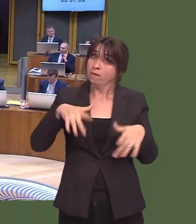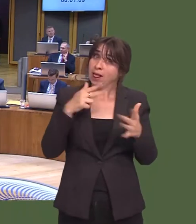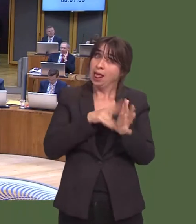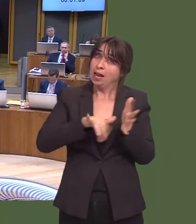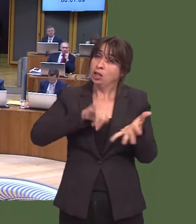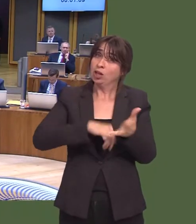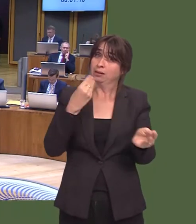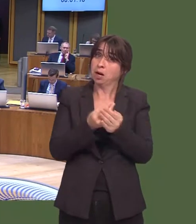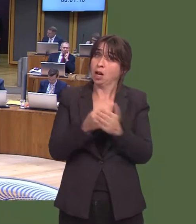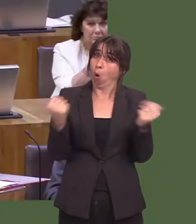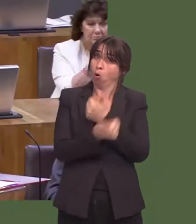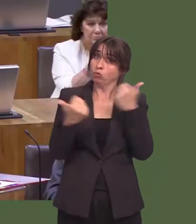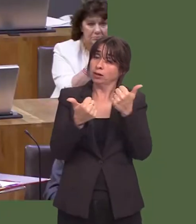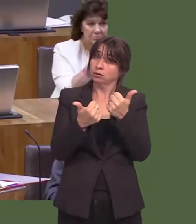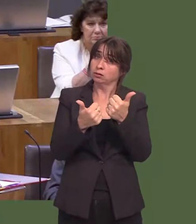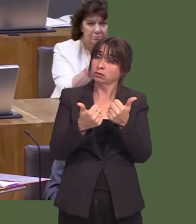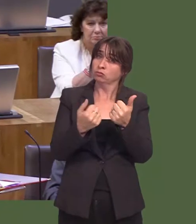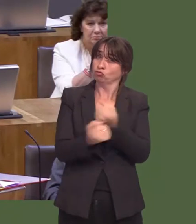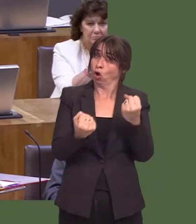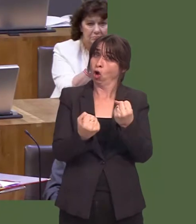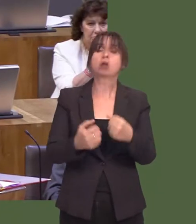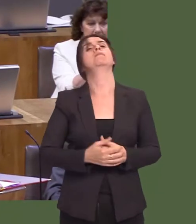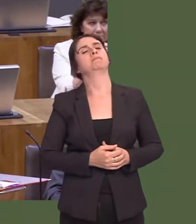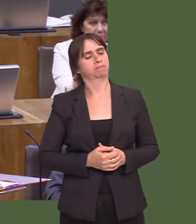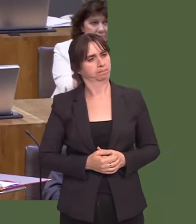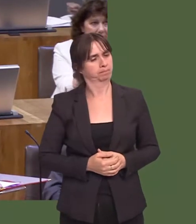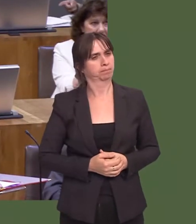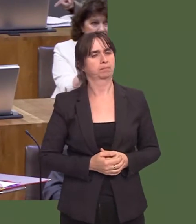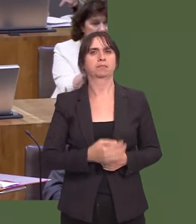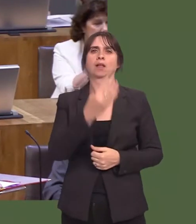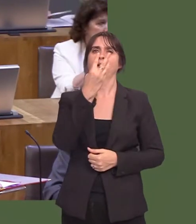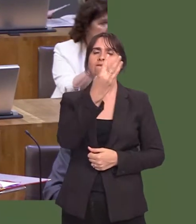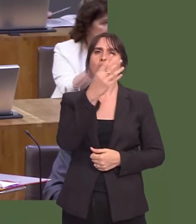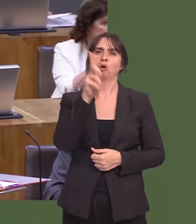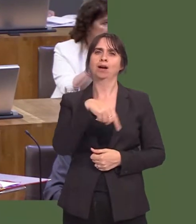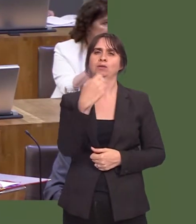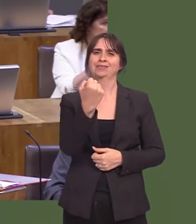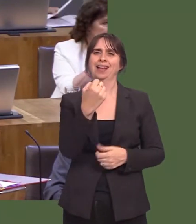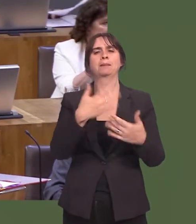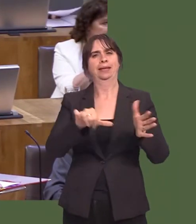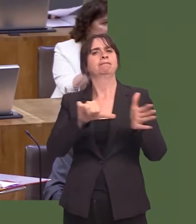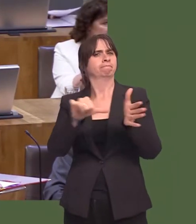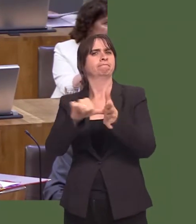Four organisations out of 10 were unable to meet their three-year duty. Weíve been open about the particular challenges those organisations are facing, and itís